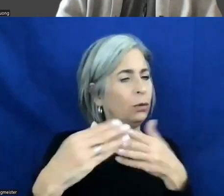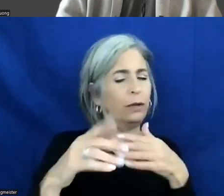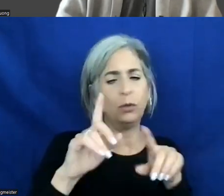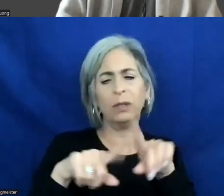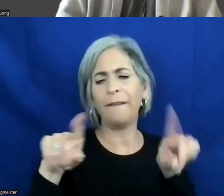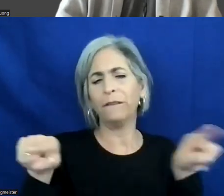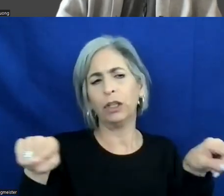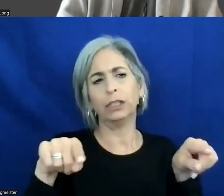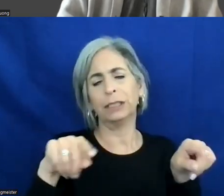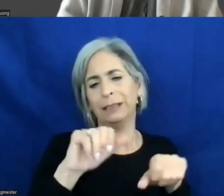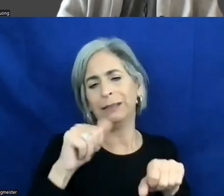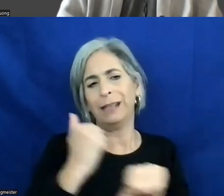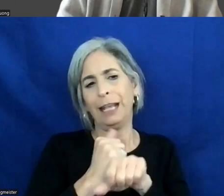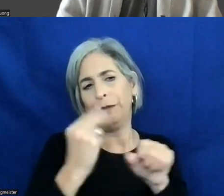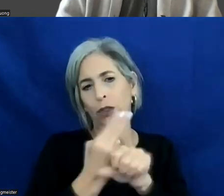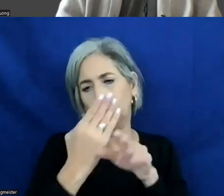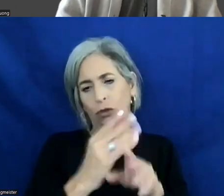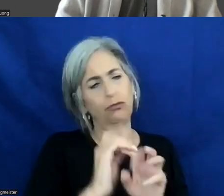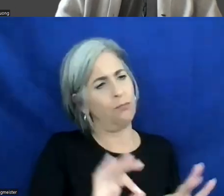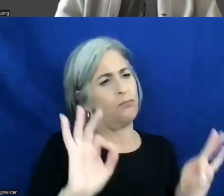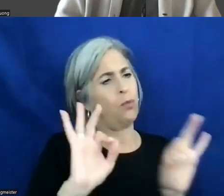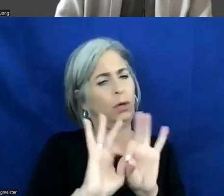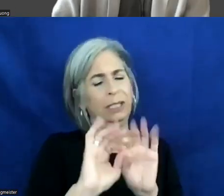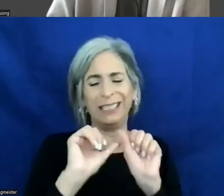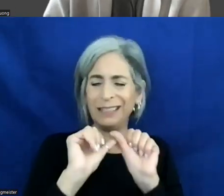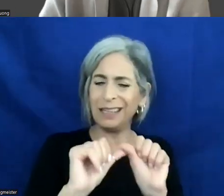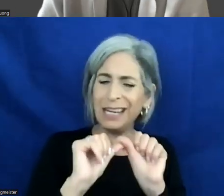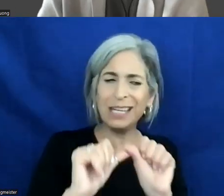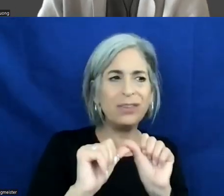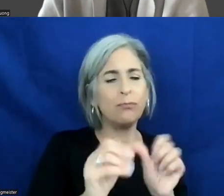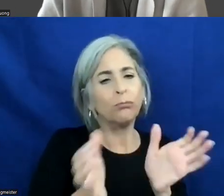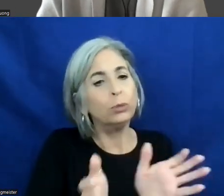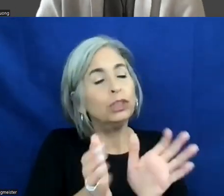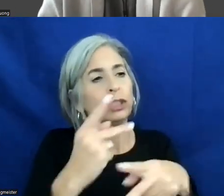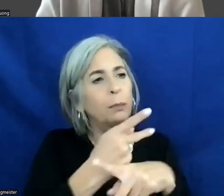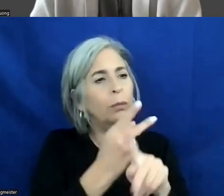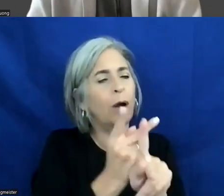it is incredibly important and we're constantly pushing our product teams to do that in order to